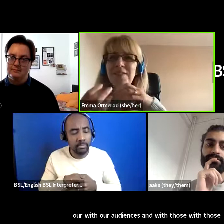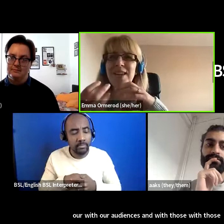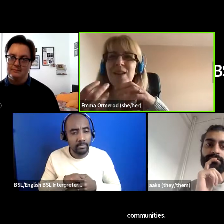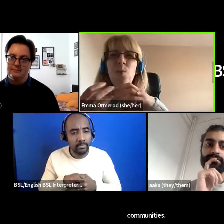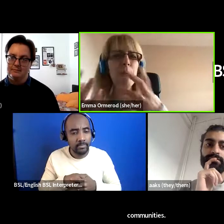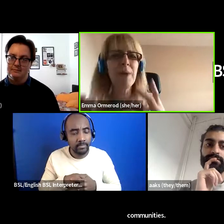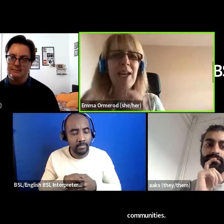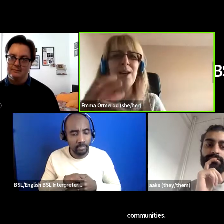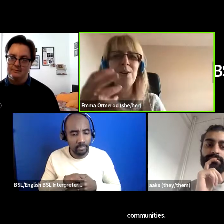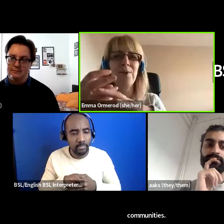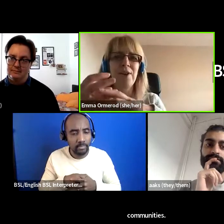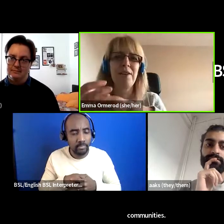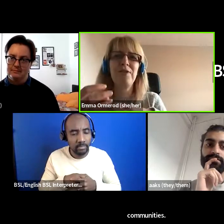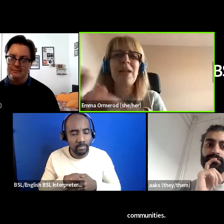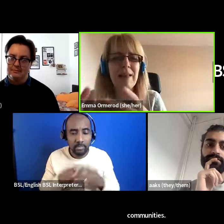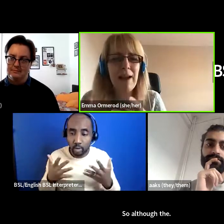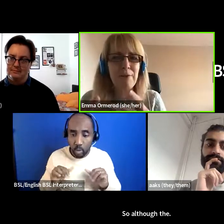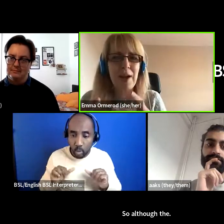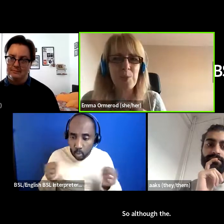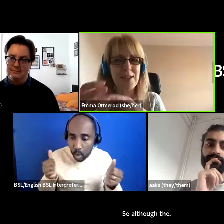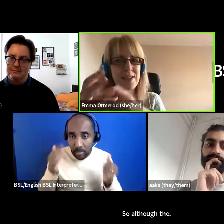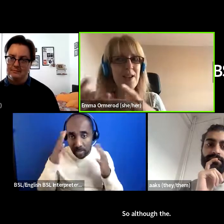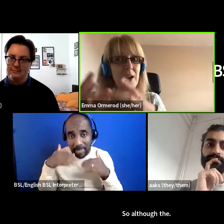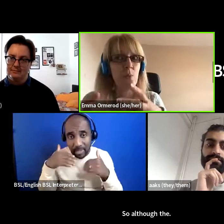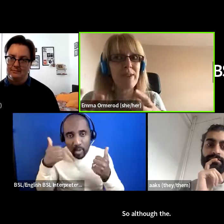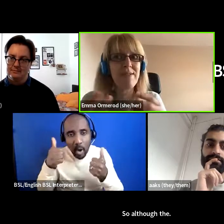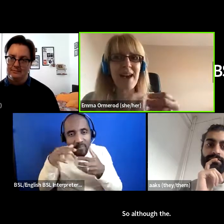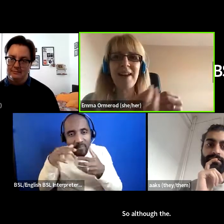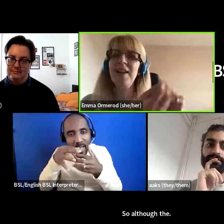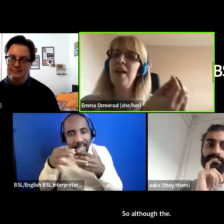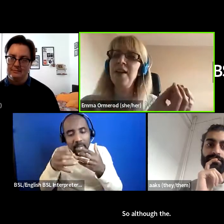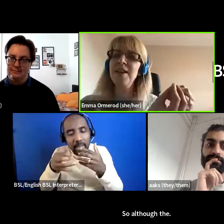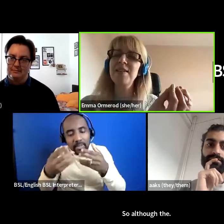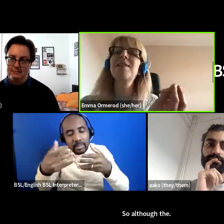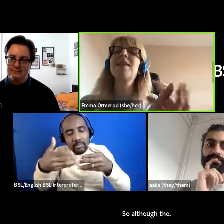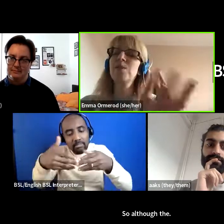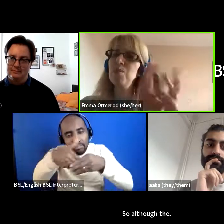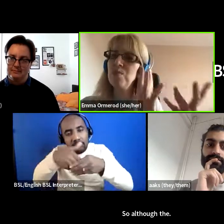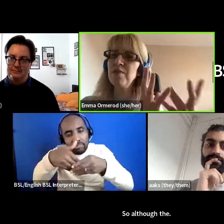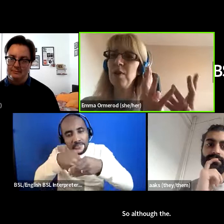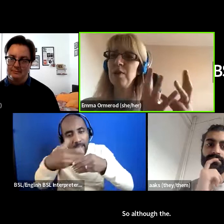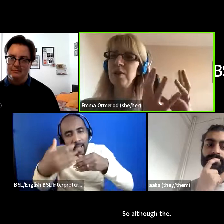the well-being or the the mental health aspects are within that there's there's more of a focus